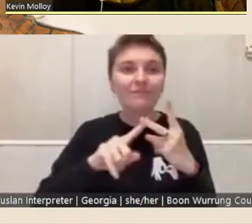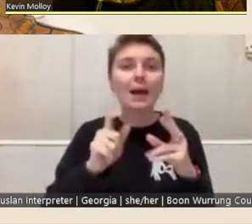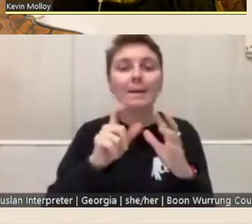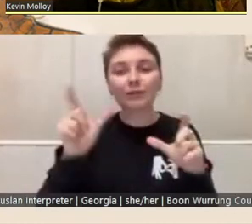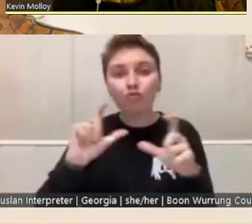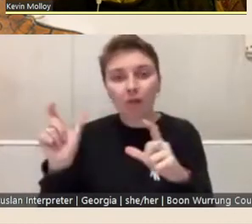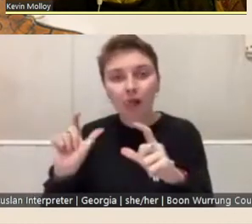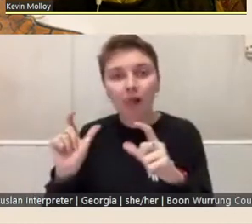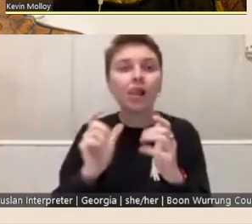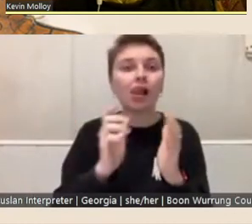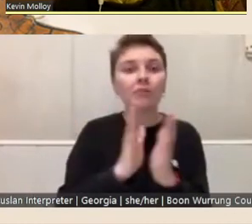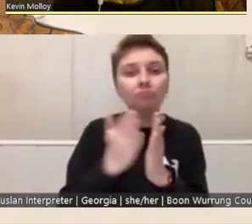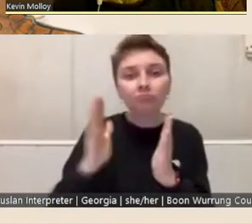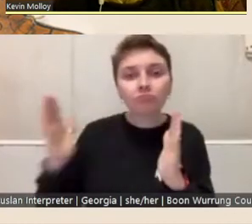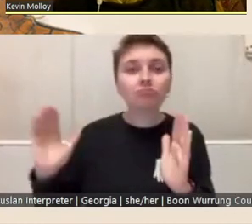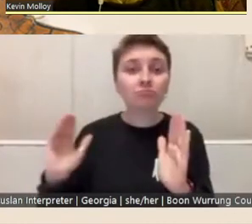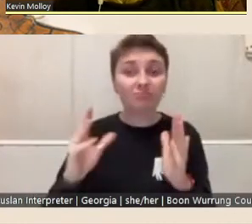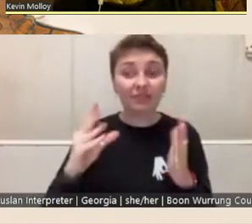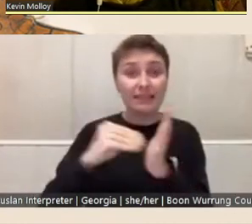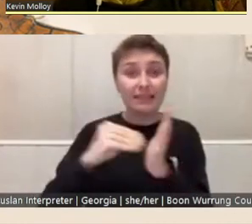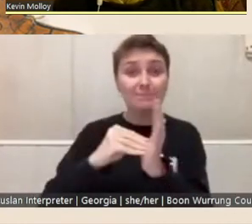are embedded within the manuscripts collection so